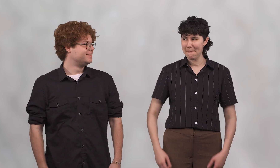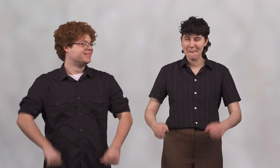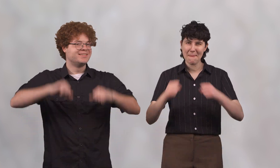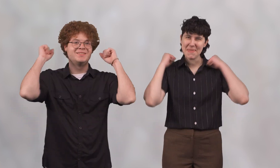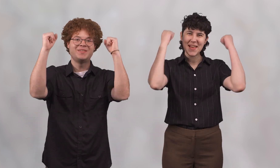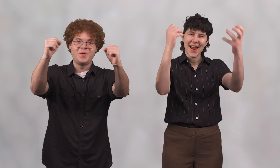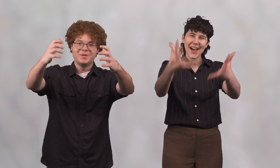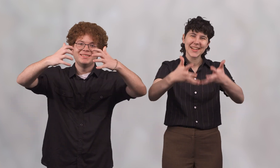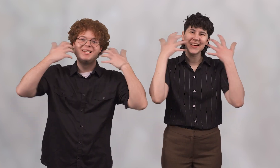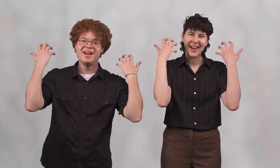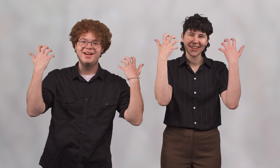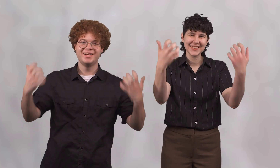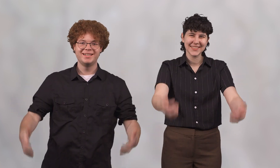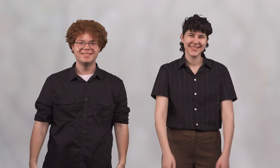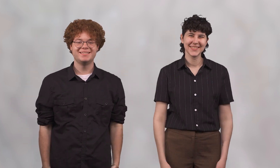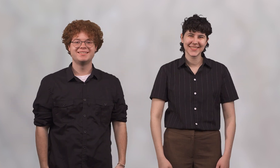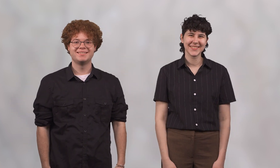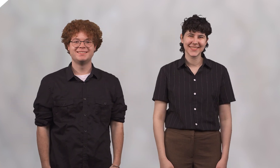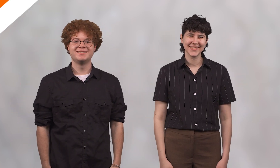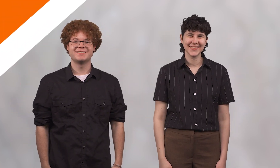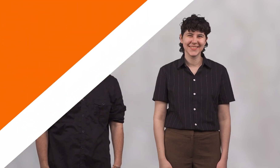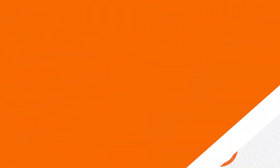GO, TIGERS!